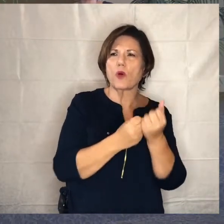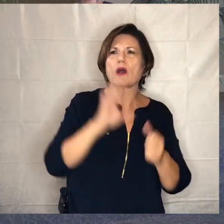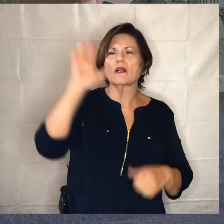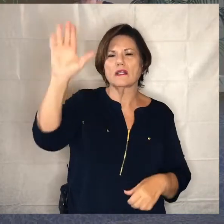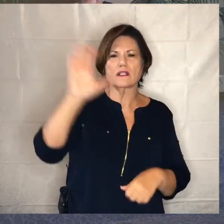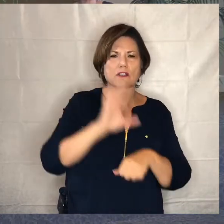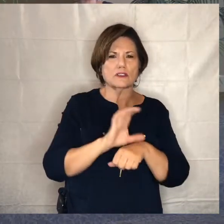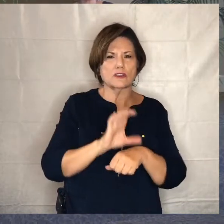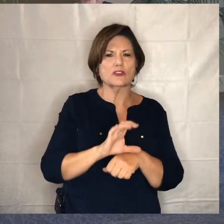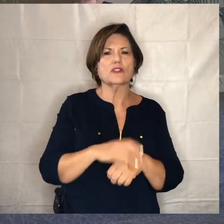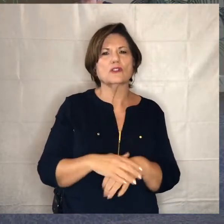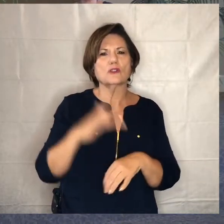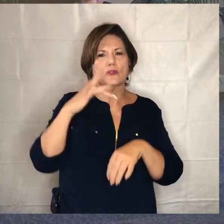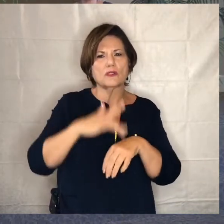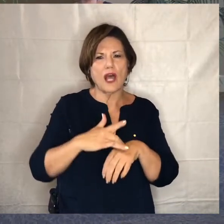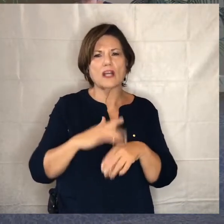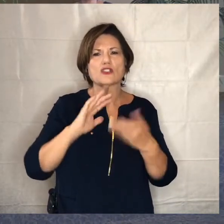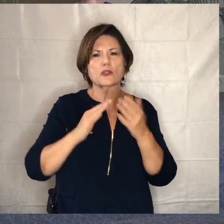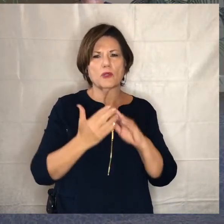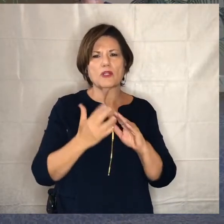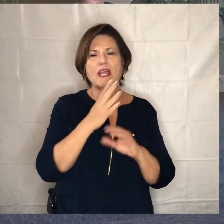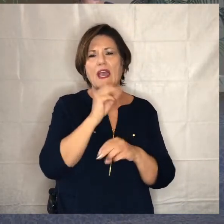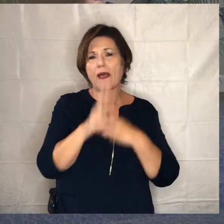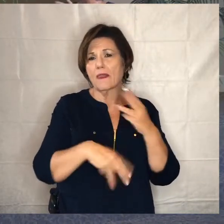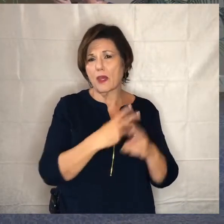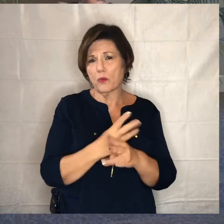through the community in the world thank you alex